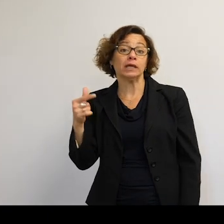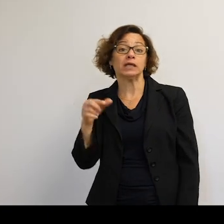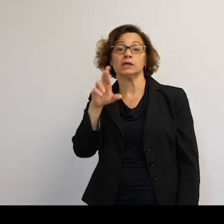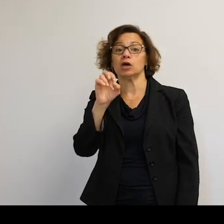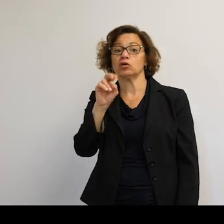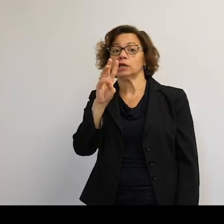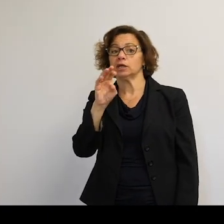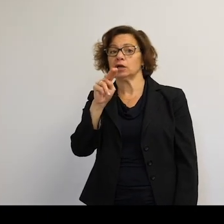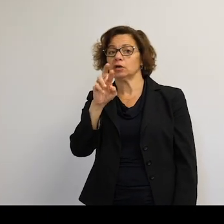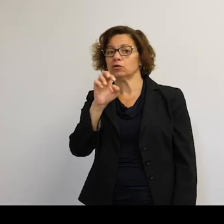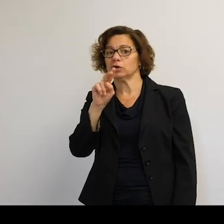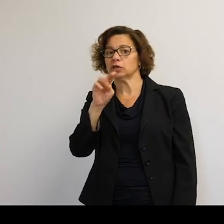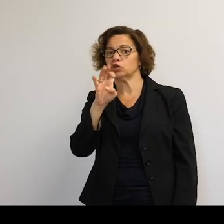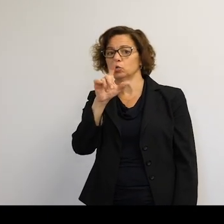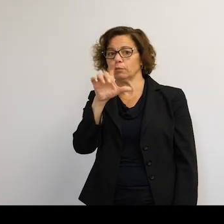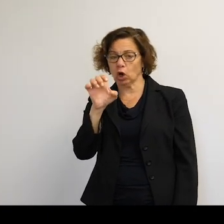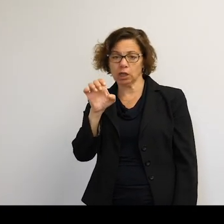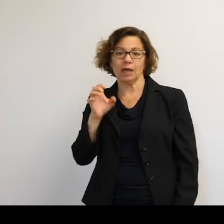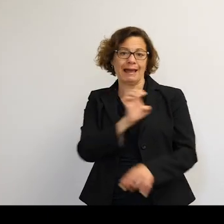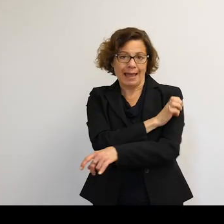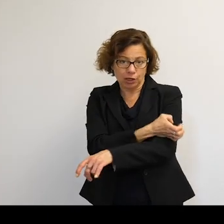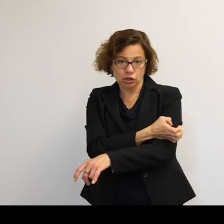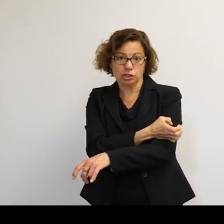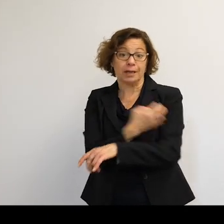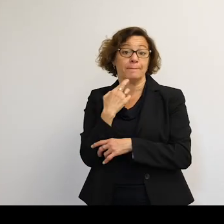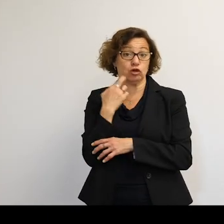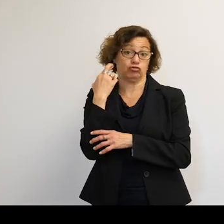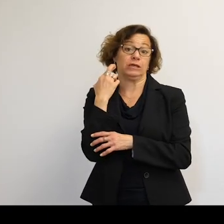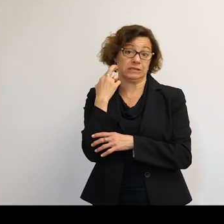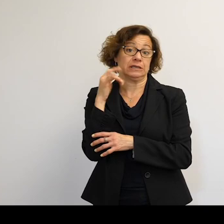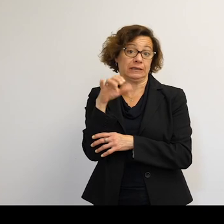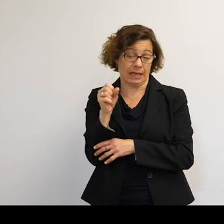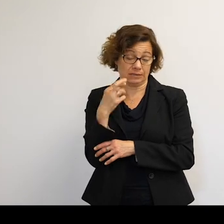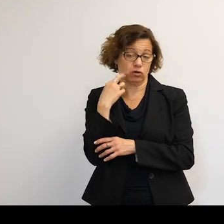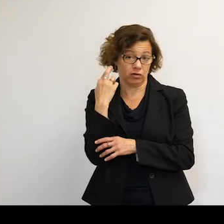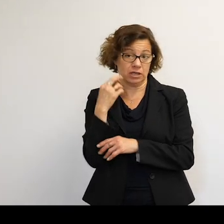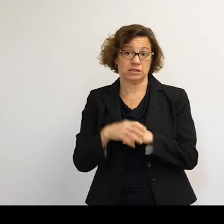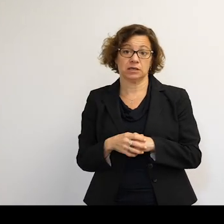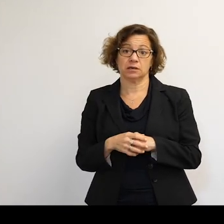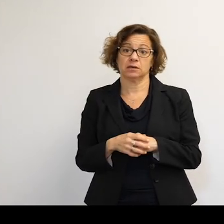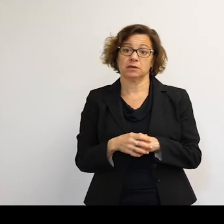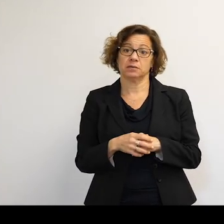but comes at risks of very large objects in orbit. Could that be in the geosynchronous objects?